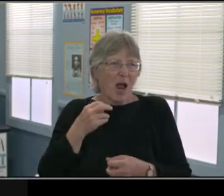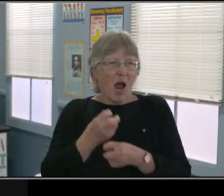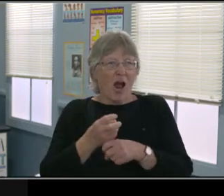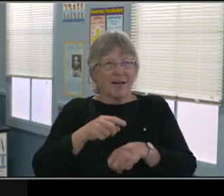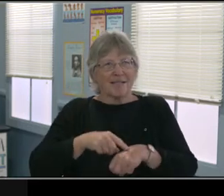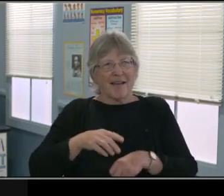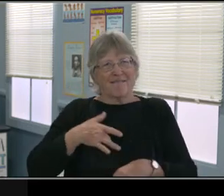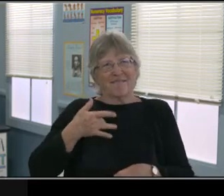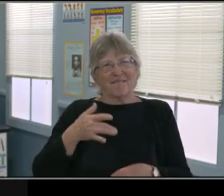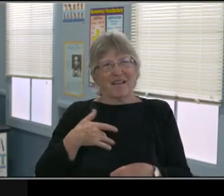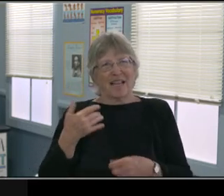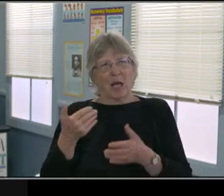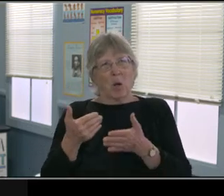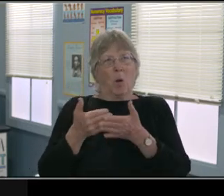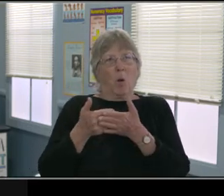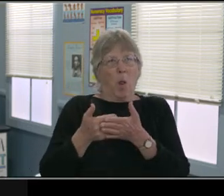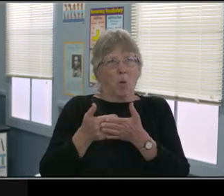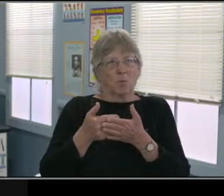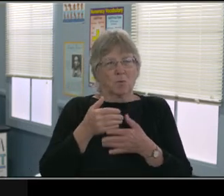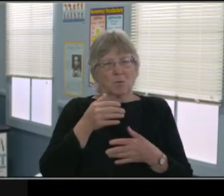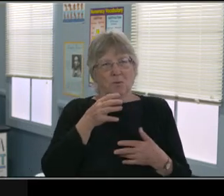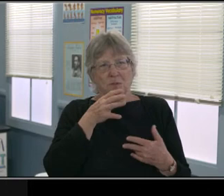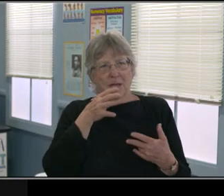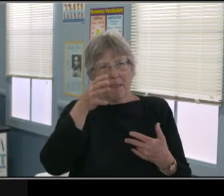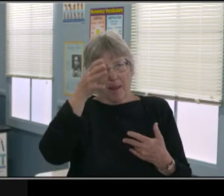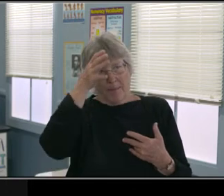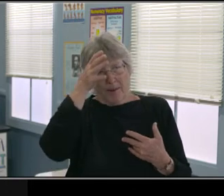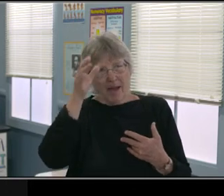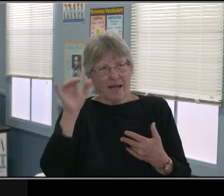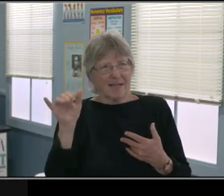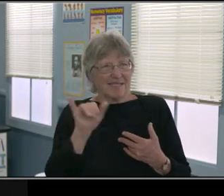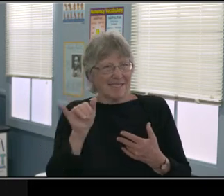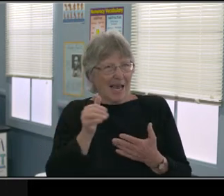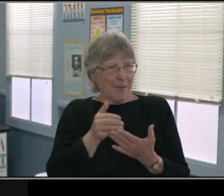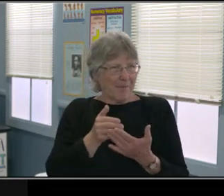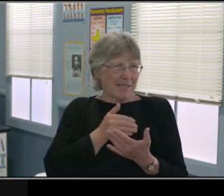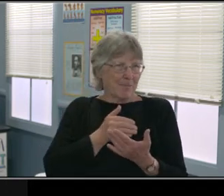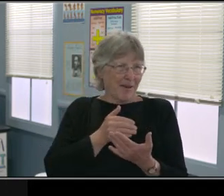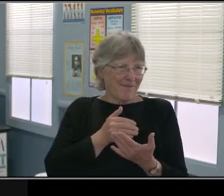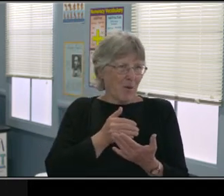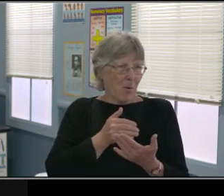but maybe in a month or three, this could happen." Let's come up with a plan and see what we can do.